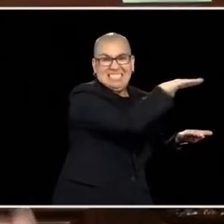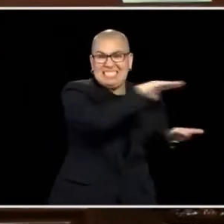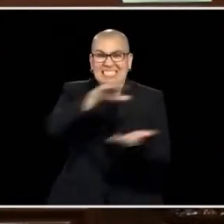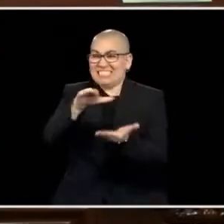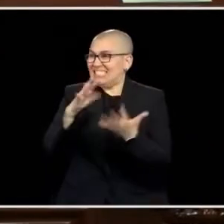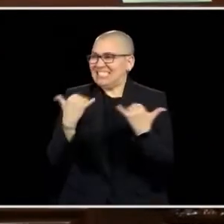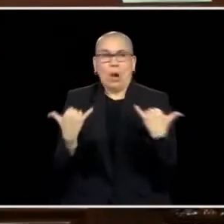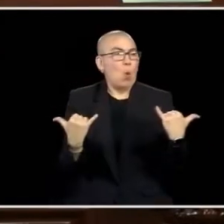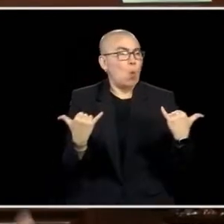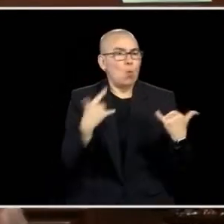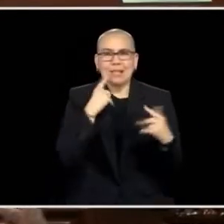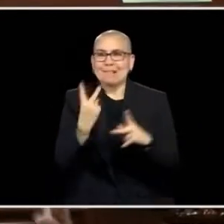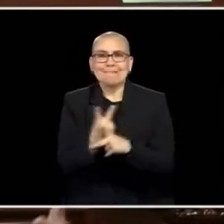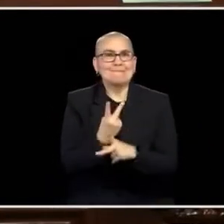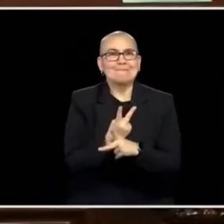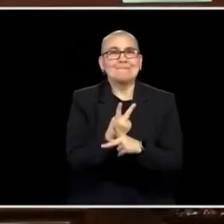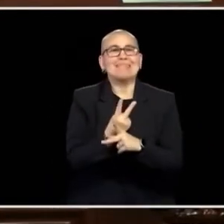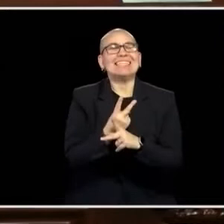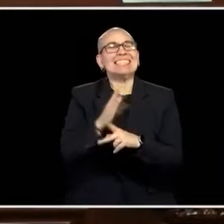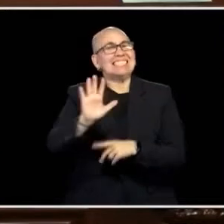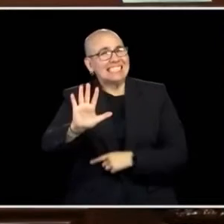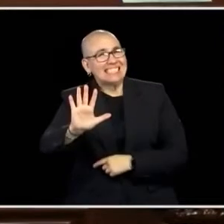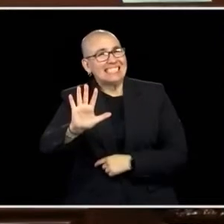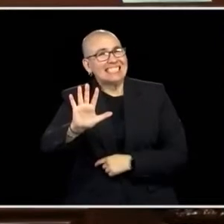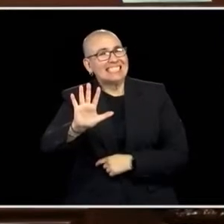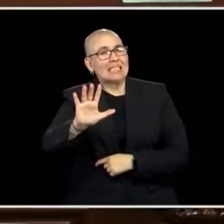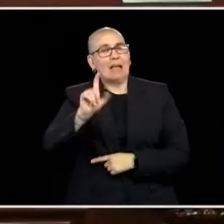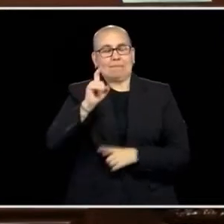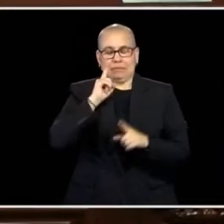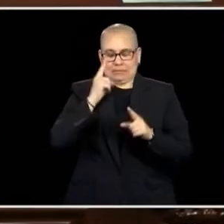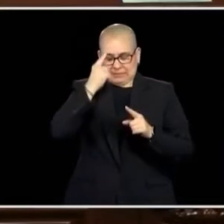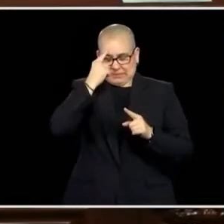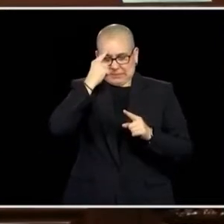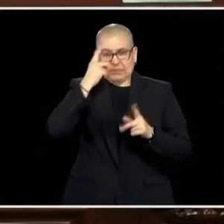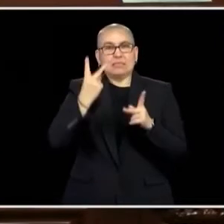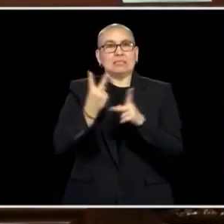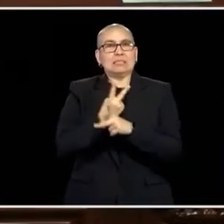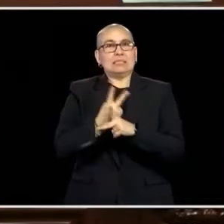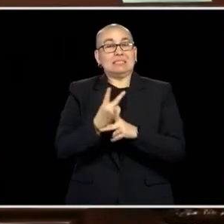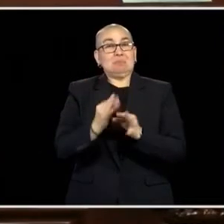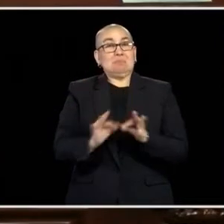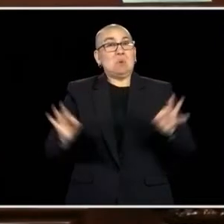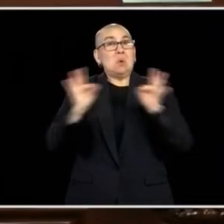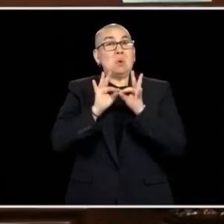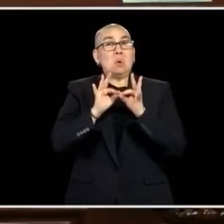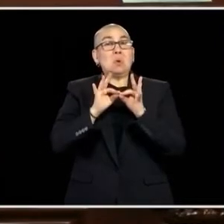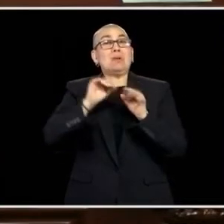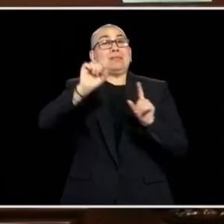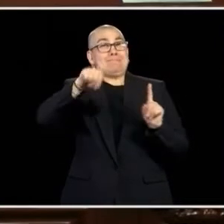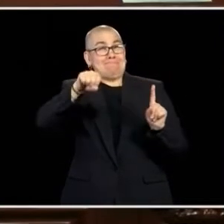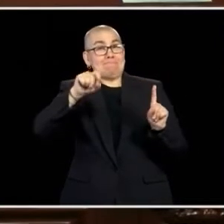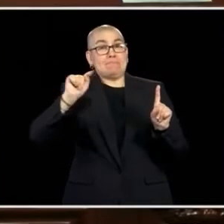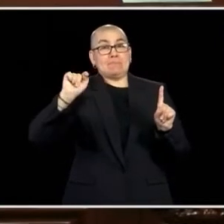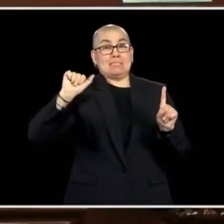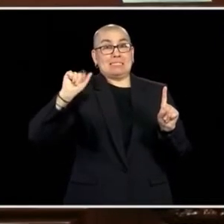NOW, IF WE CAN DO THAT. BUT I'VE SAID IT MANY TIMES AND I'LL SAY IT IN THIS BODY, WE CAN CUT TAXES FOR MIDDLE CLASS FOLKS AND FOLKS TRYING